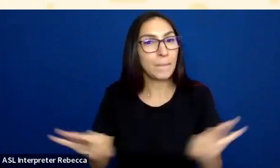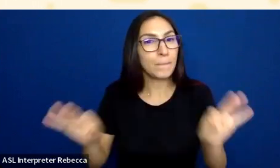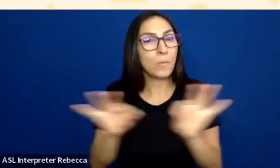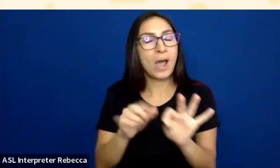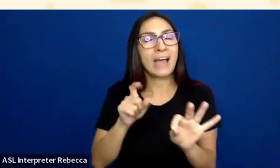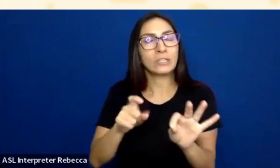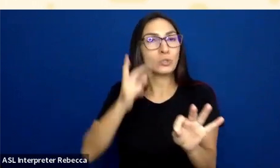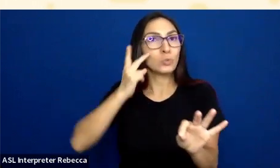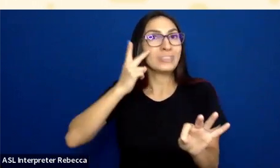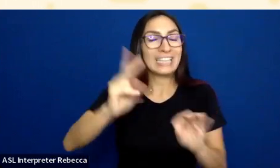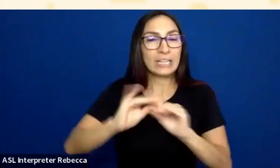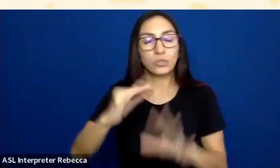or where I need to navigate to the keyboard.